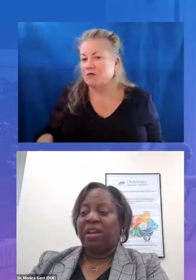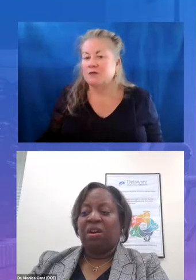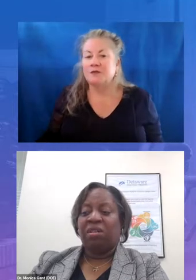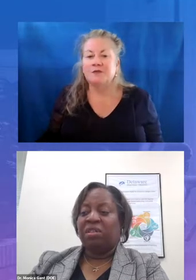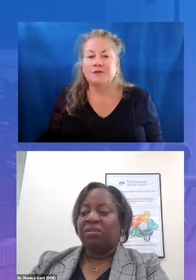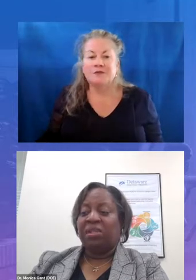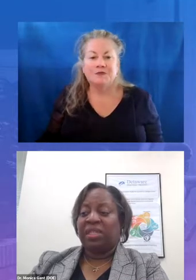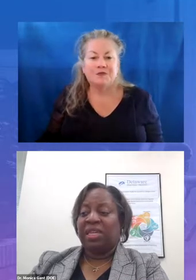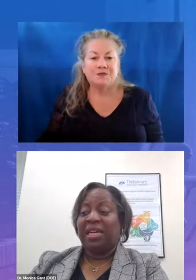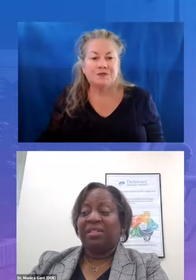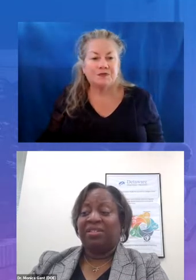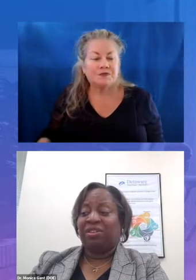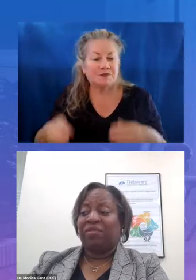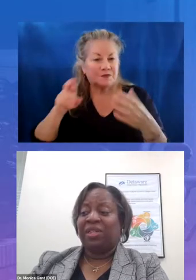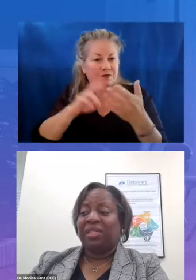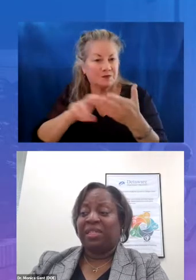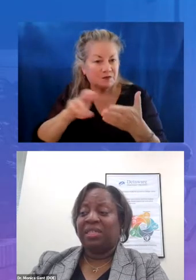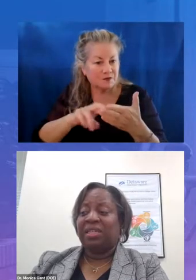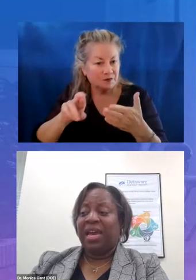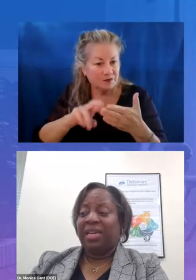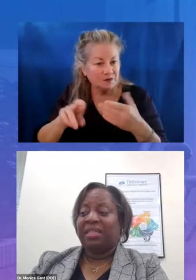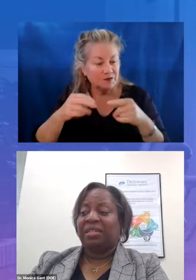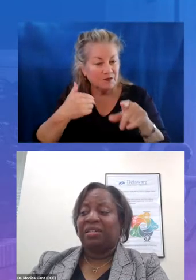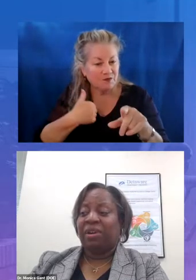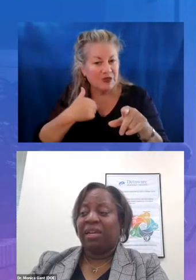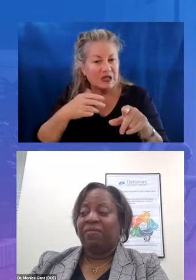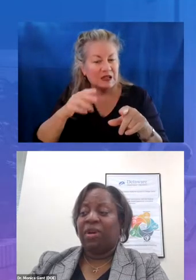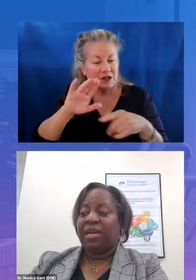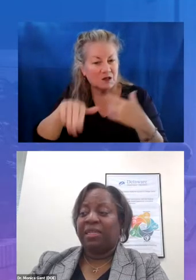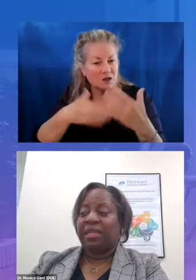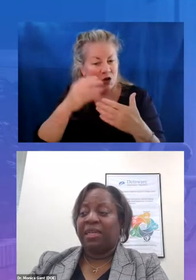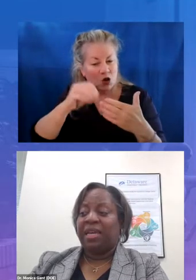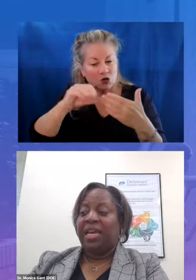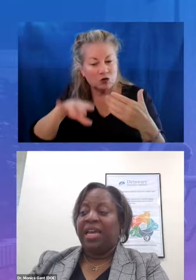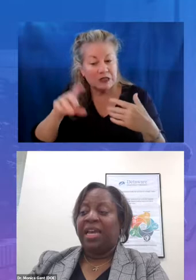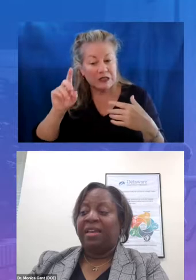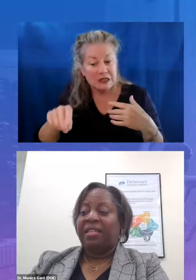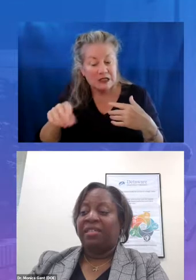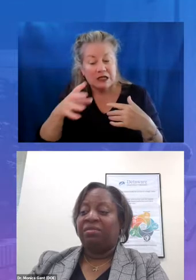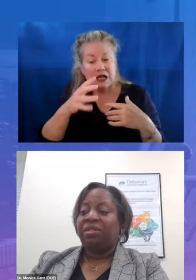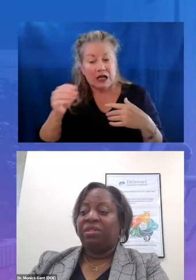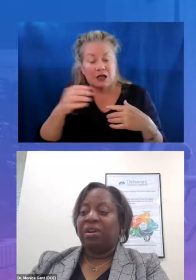all students need and deserve consistent access to grade level content and that students starting